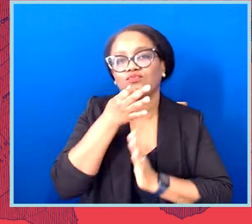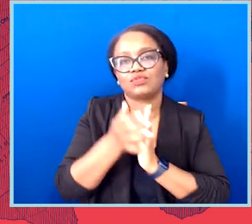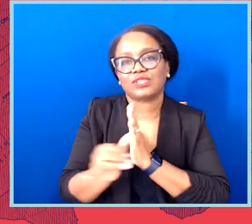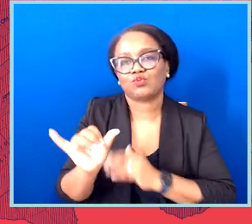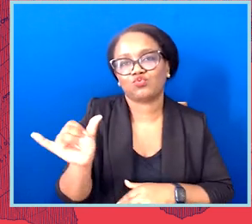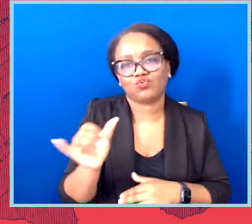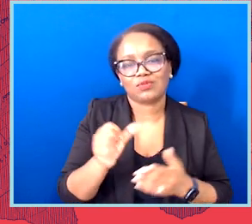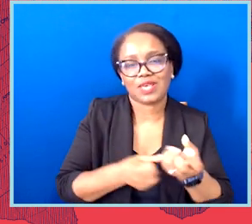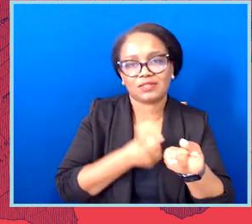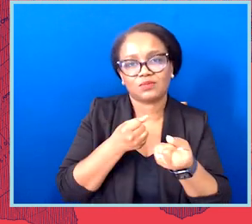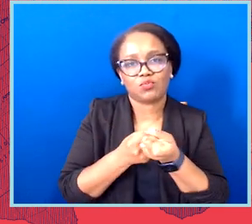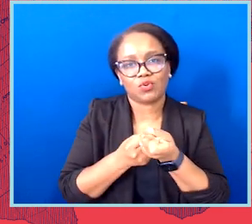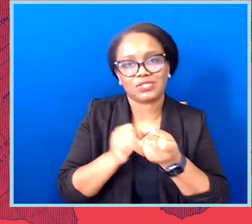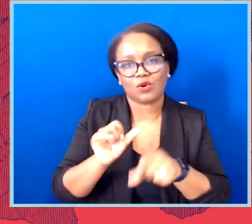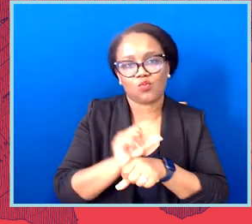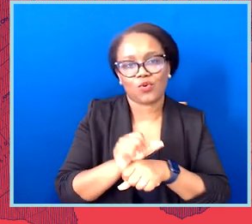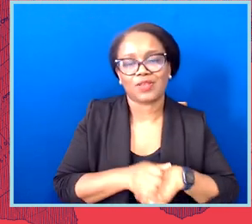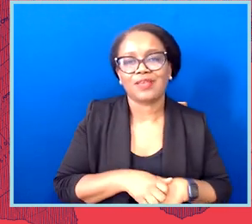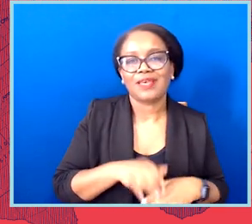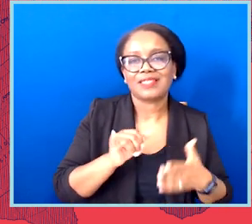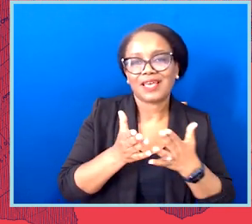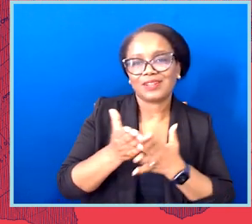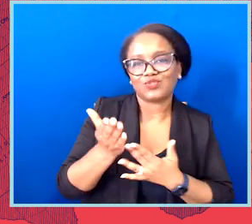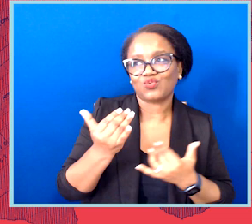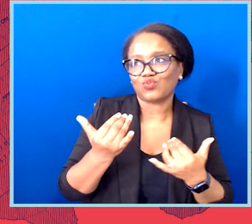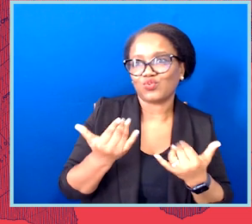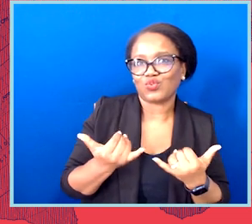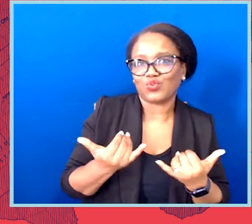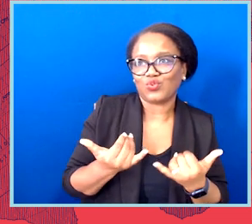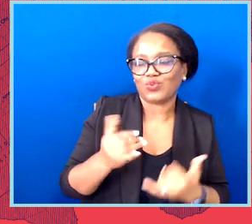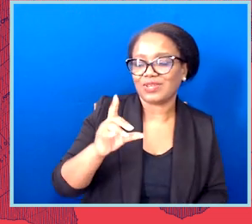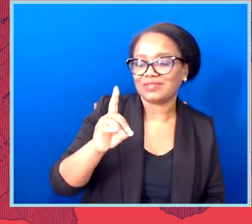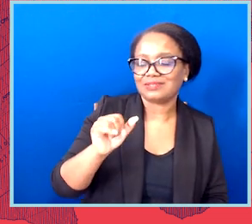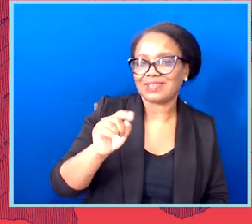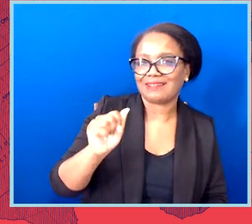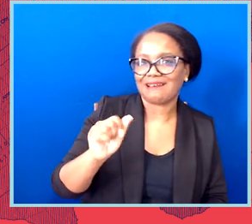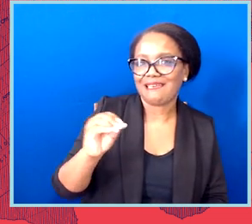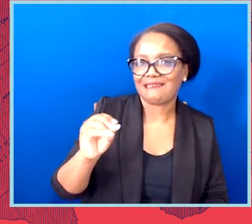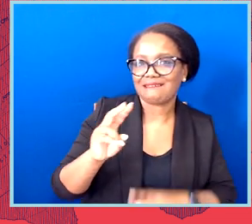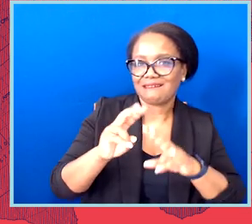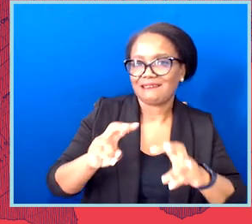redistricting work that I just talked about. That's through our new data and analytics department, which has been incredible.